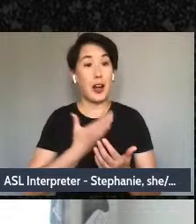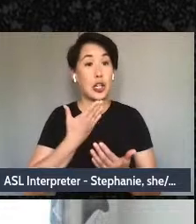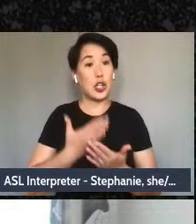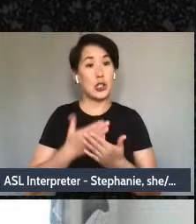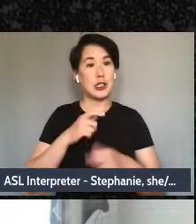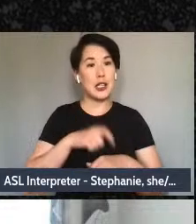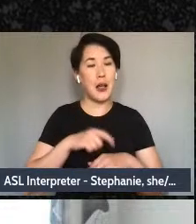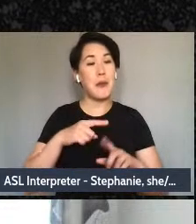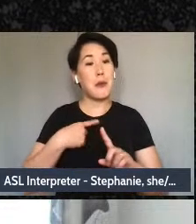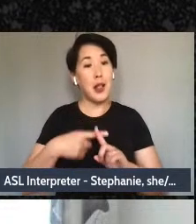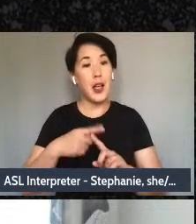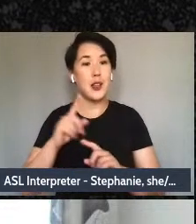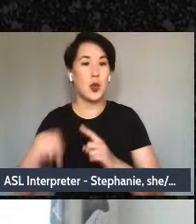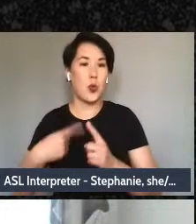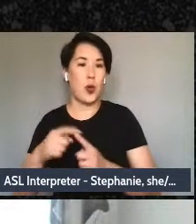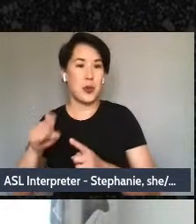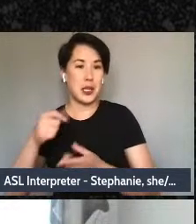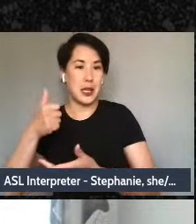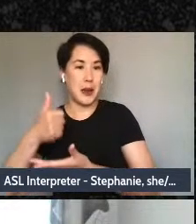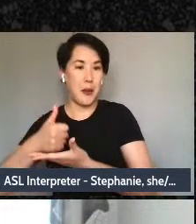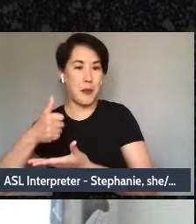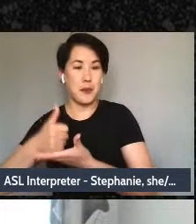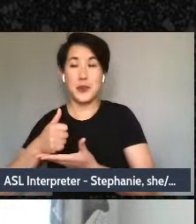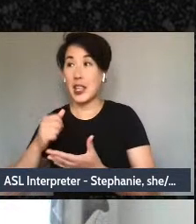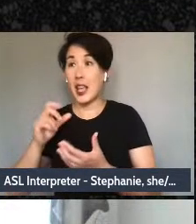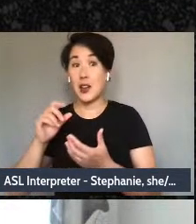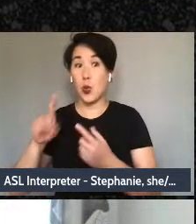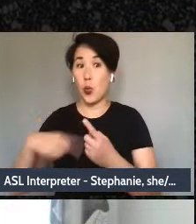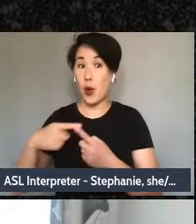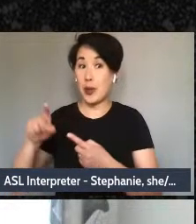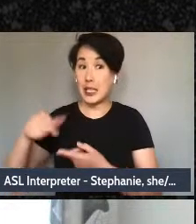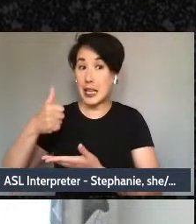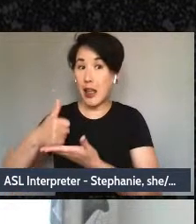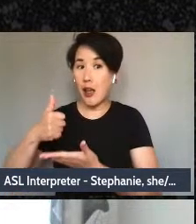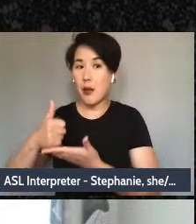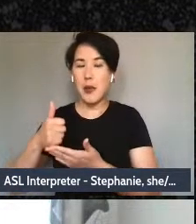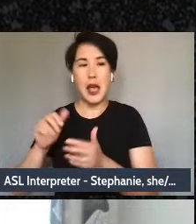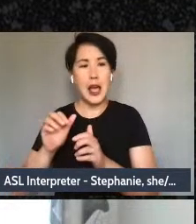and figuring out how to get them when it's help from ourselves, but when it's also help of us